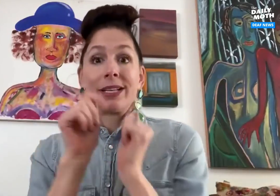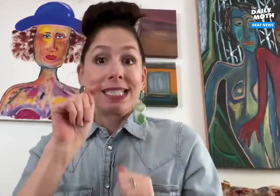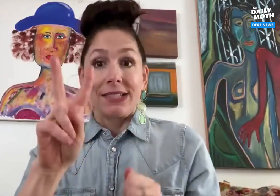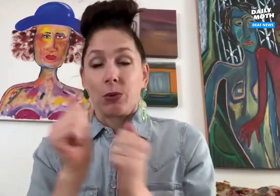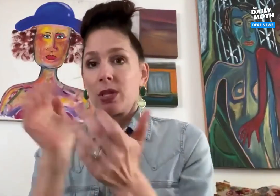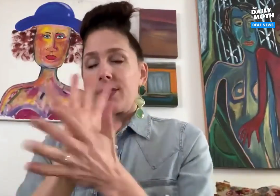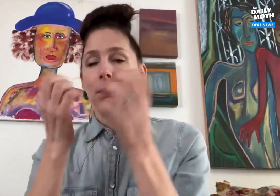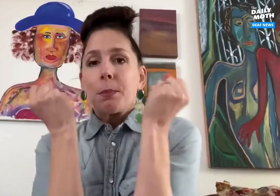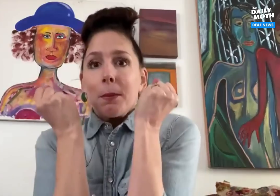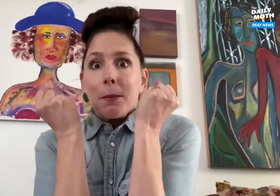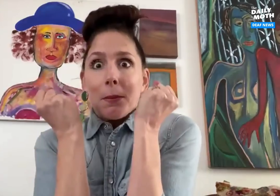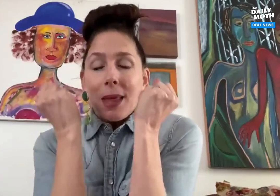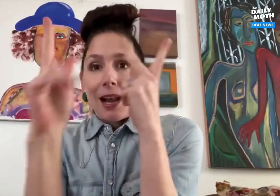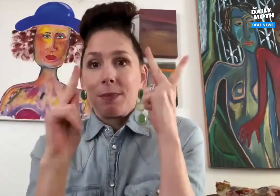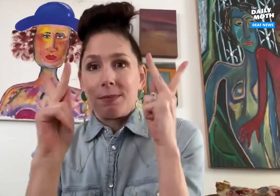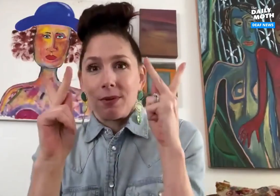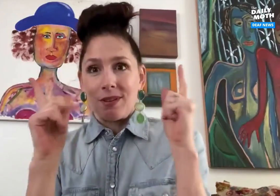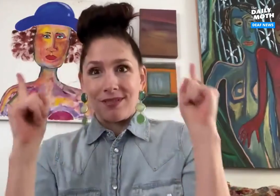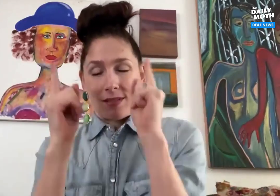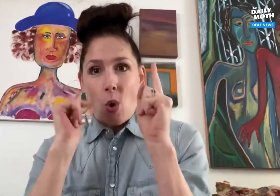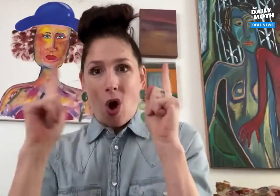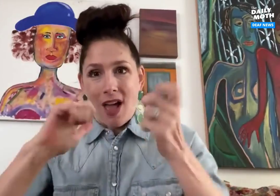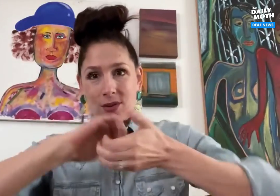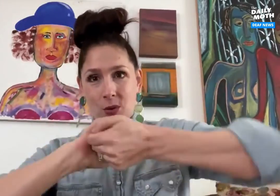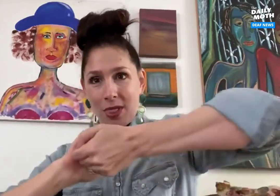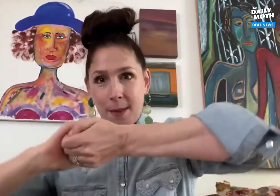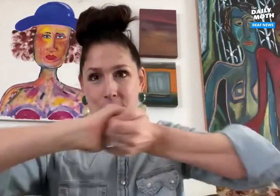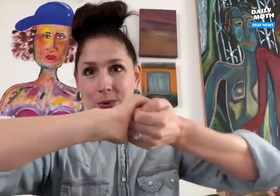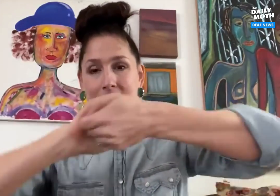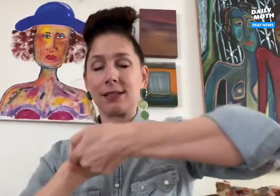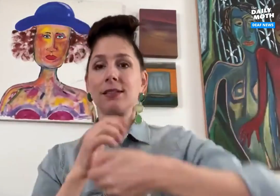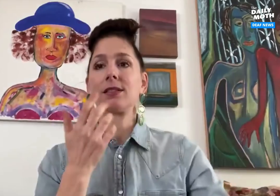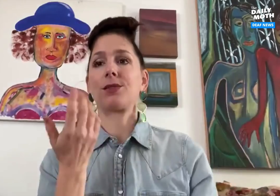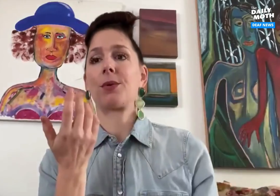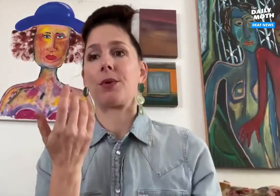With television and film, there are so many people involved, and we all have to collaborate with each other.